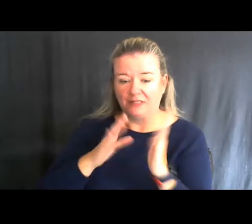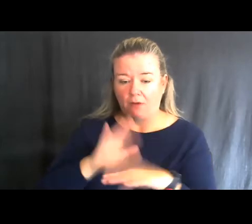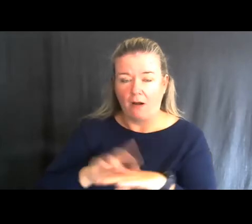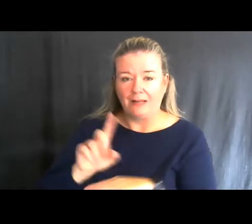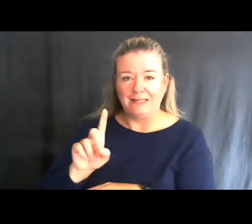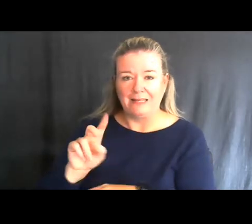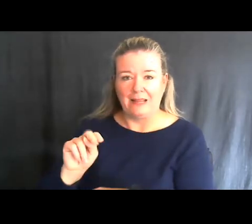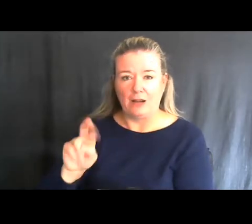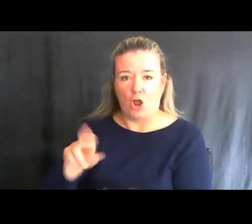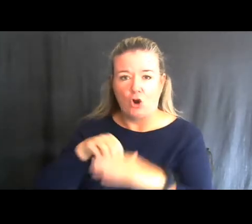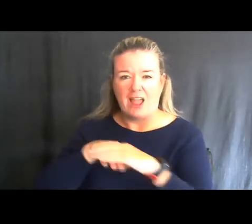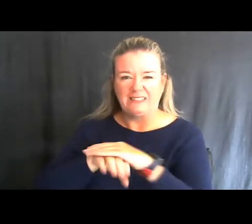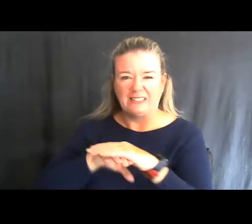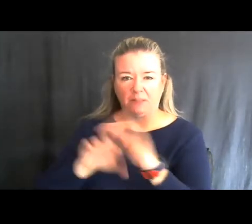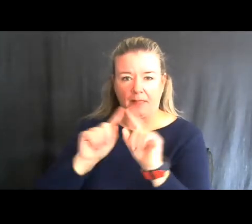Team for the Wildlife Division.